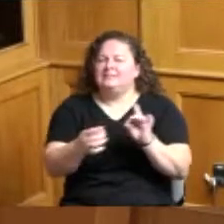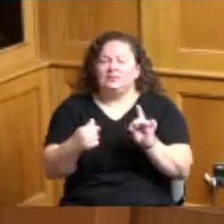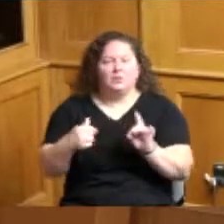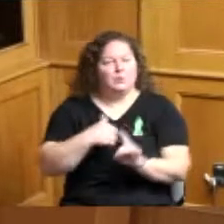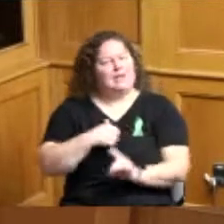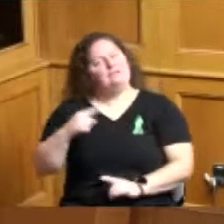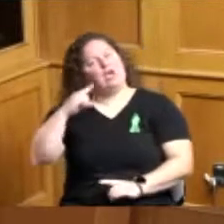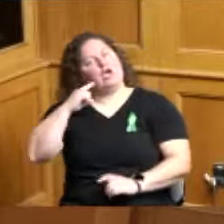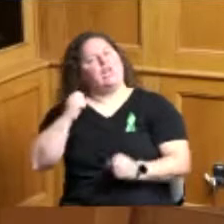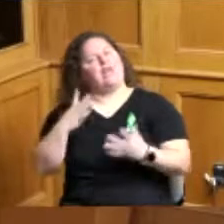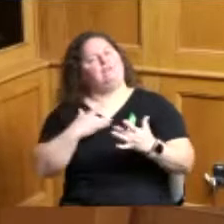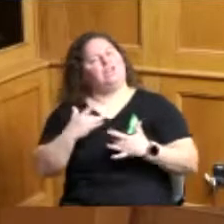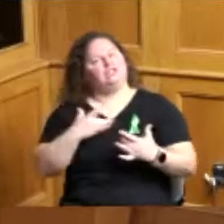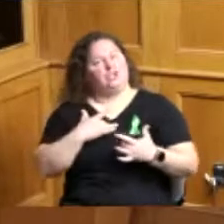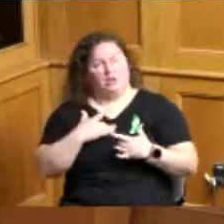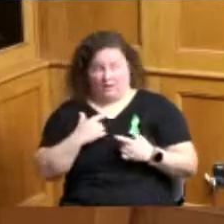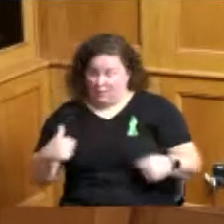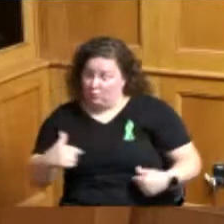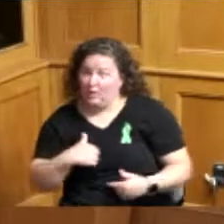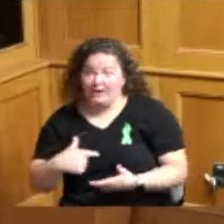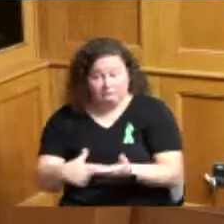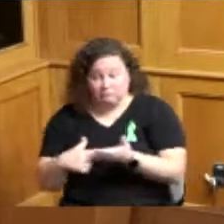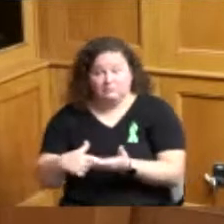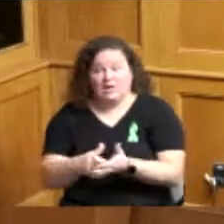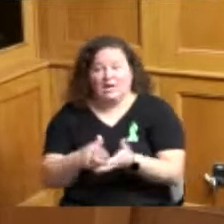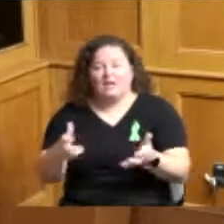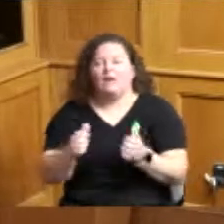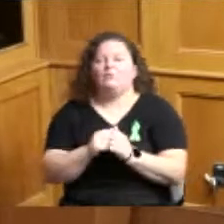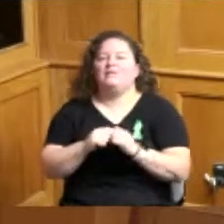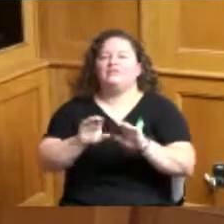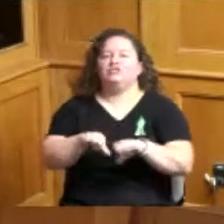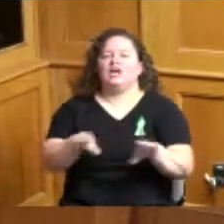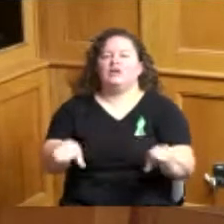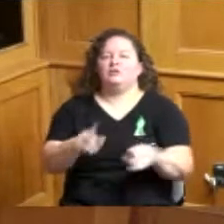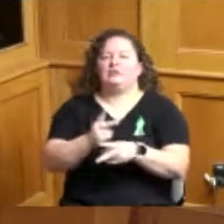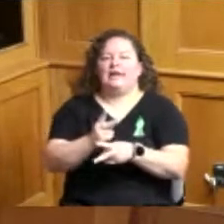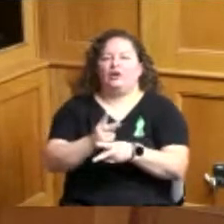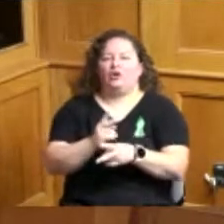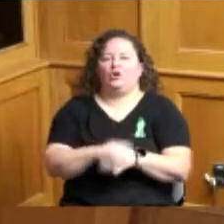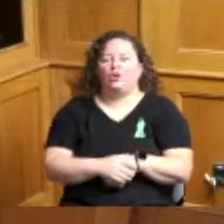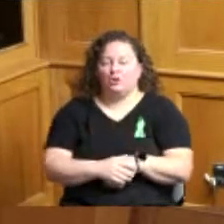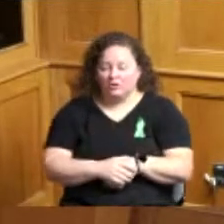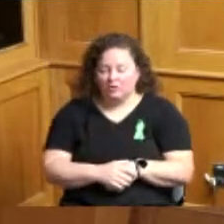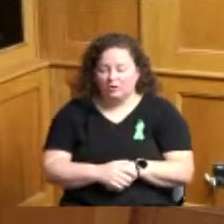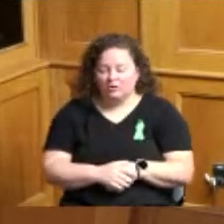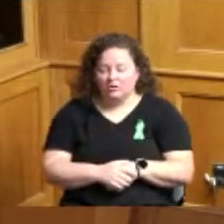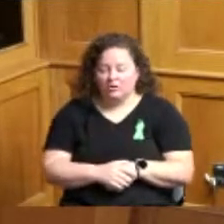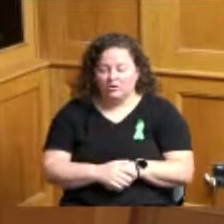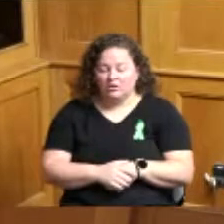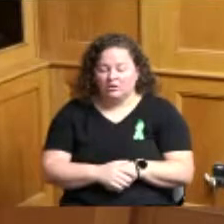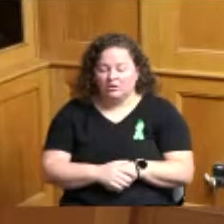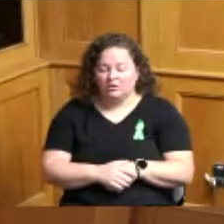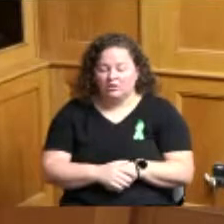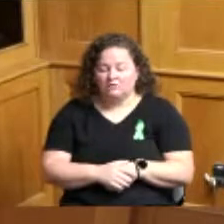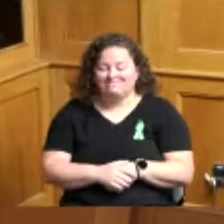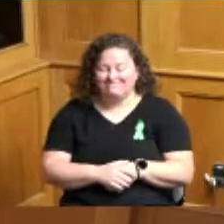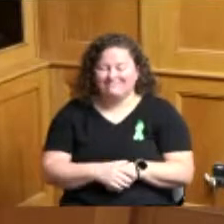we all share the concern on the issue of child care and so I just wanted to put that on the